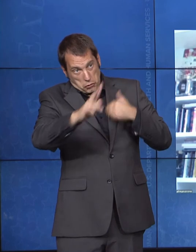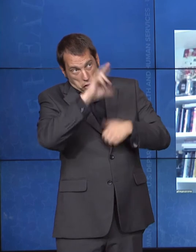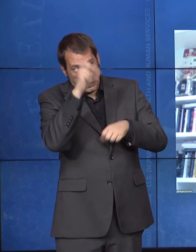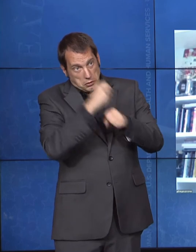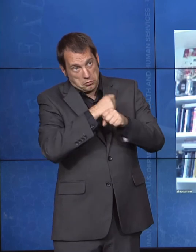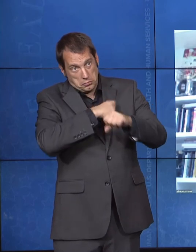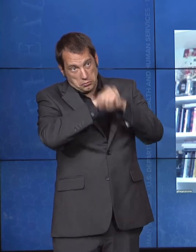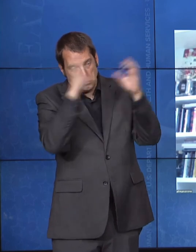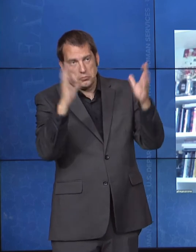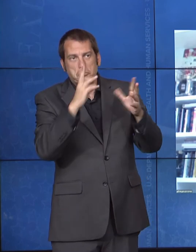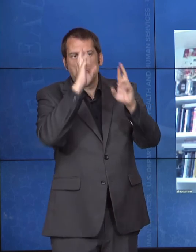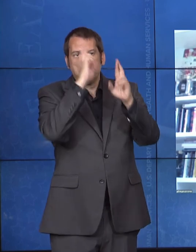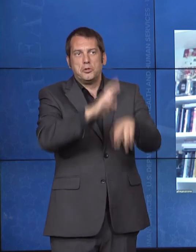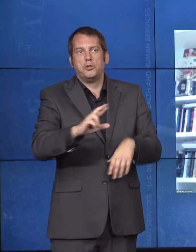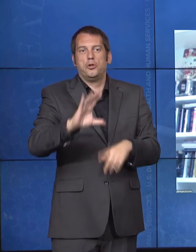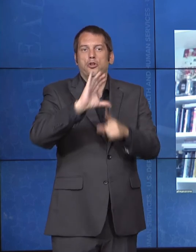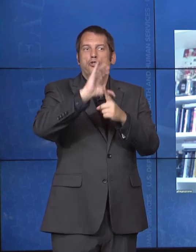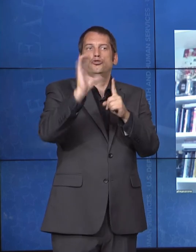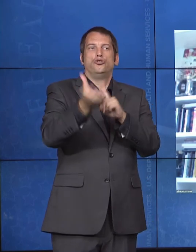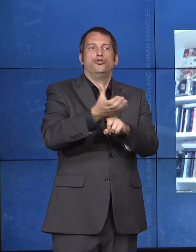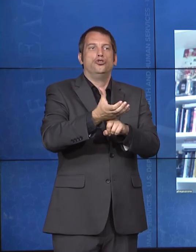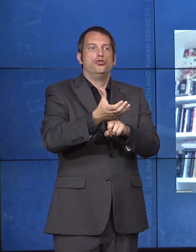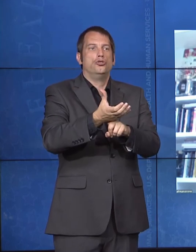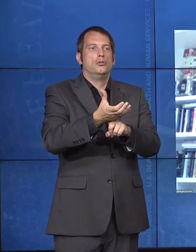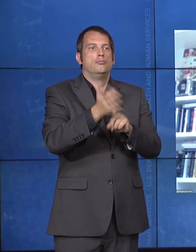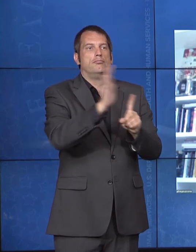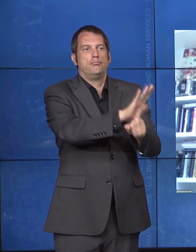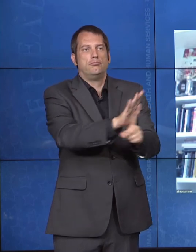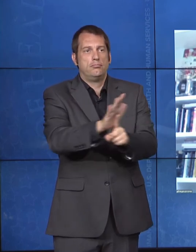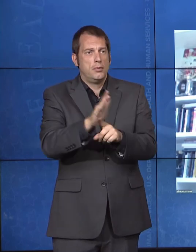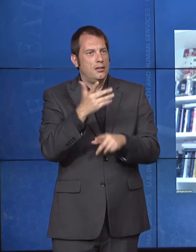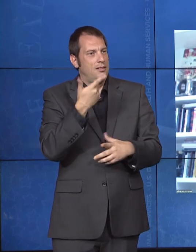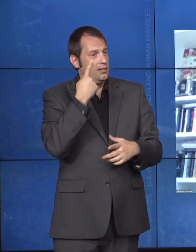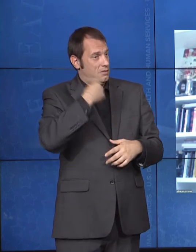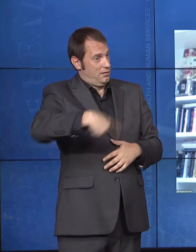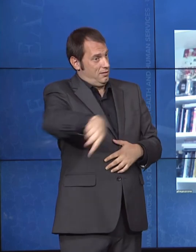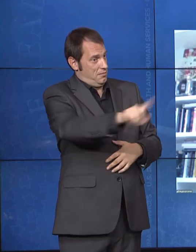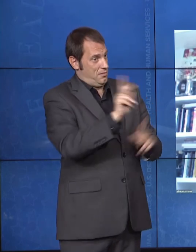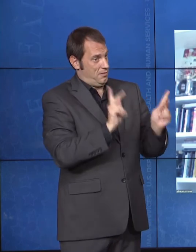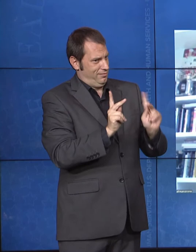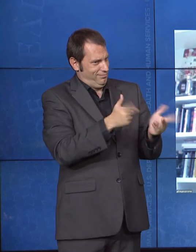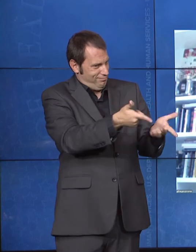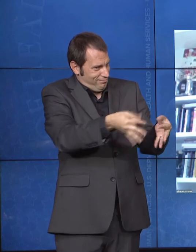the vision. And that's what I want to see fully implemented. However, there's still